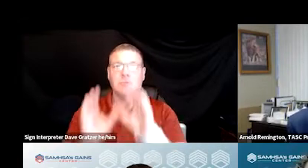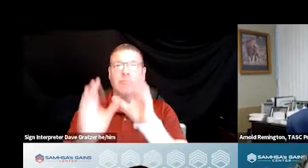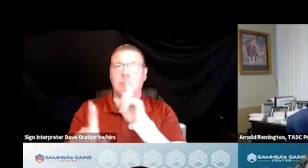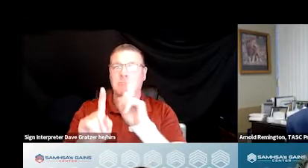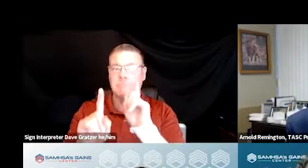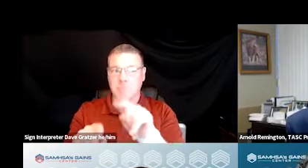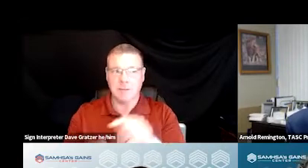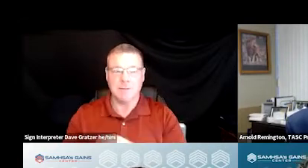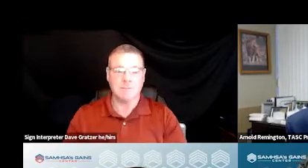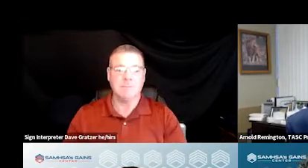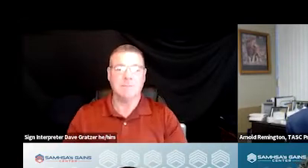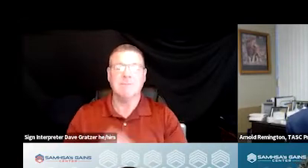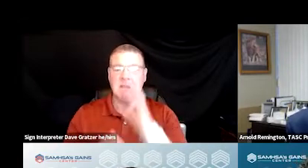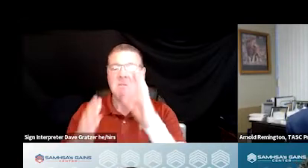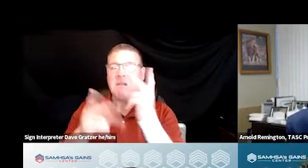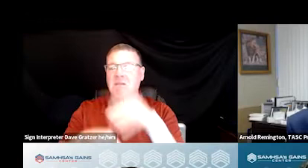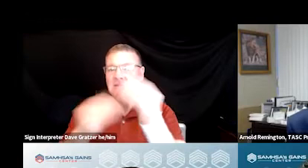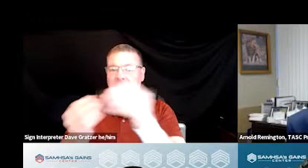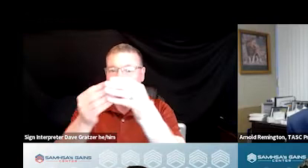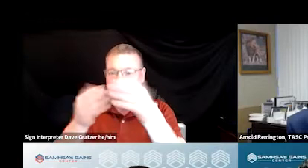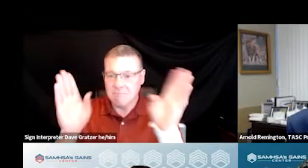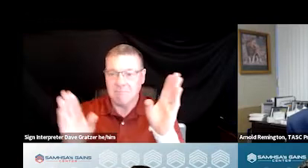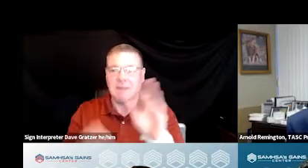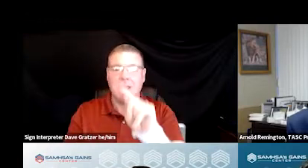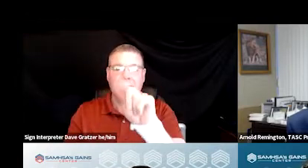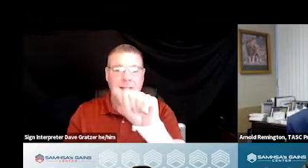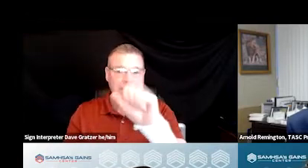and I'll give you an overview of the TASC Program models